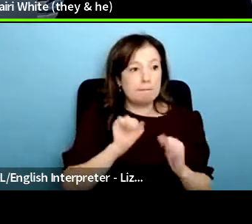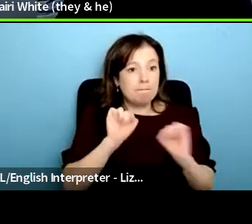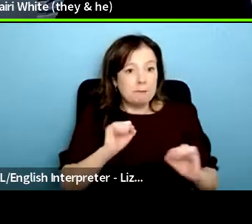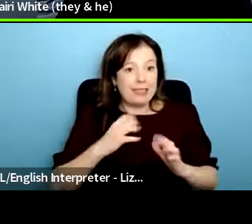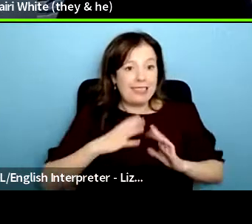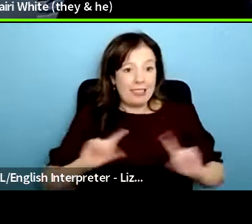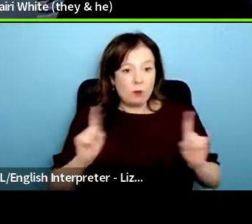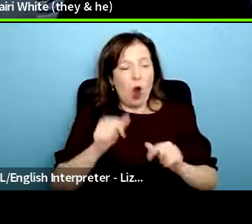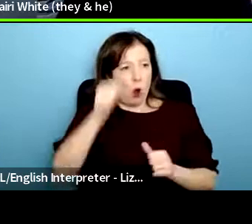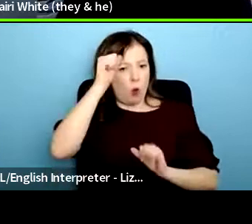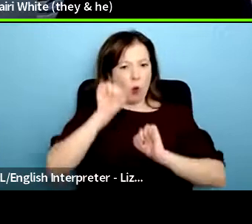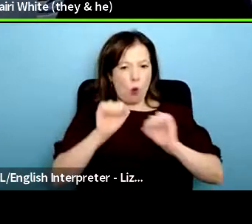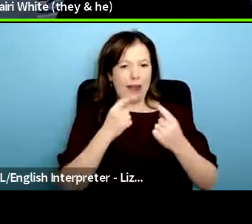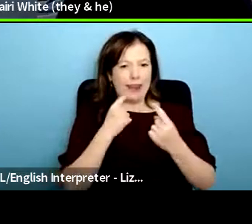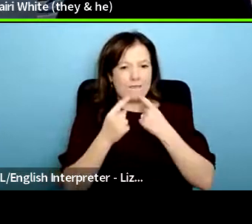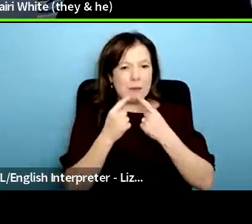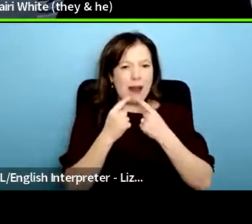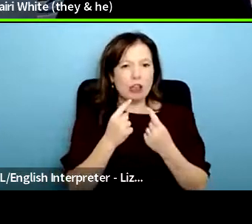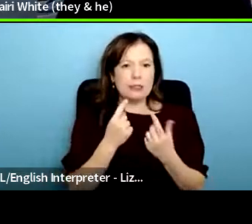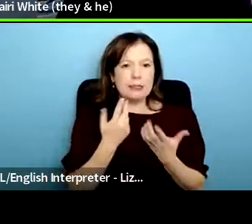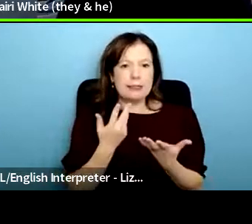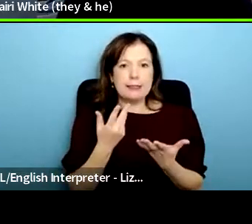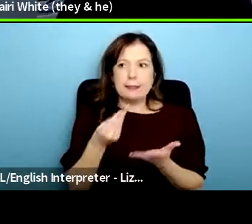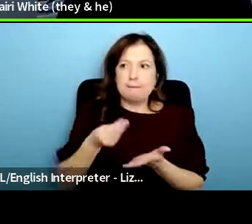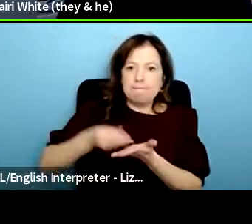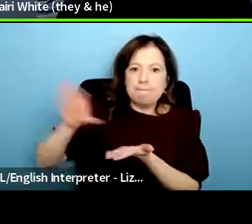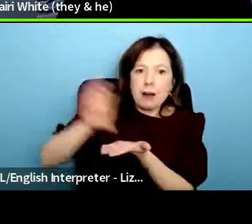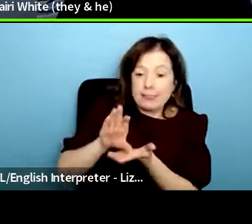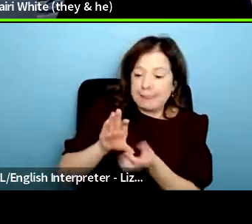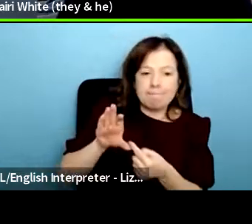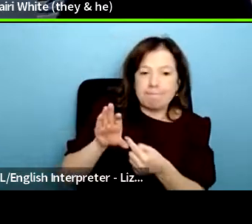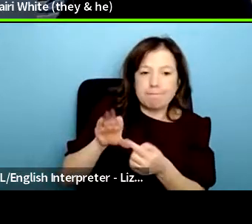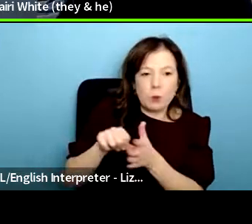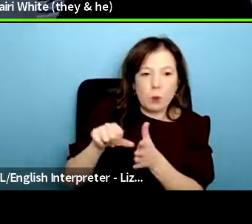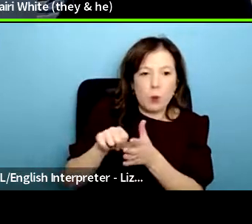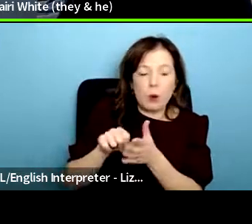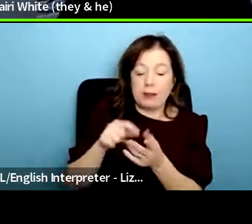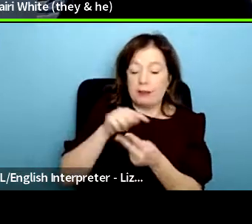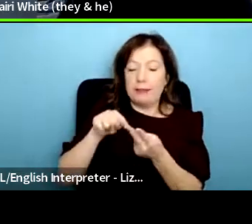but lack others like funding or time so i'm really excited to hear from our panelists